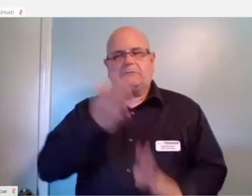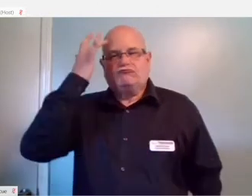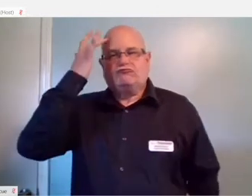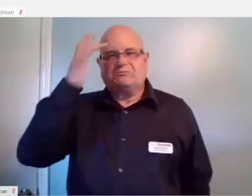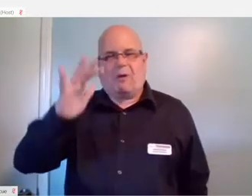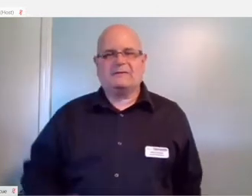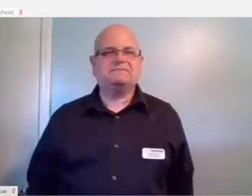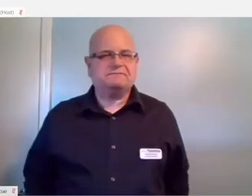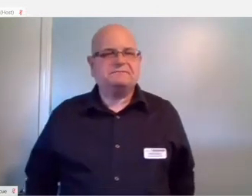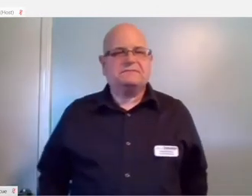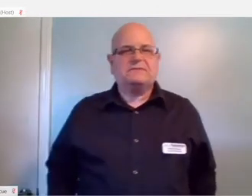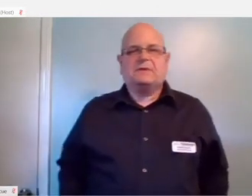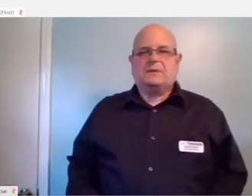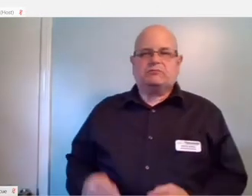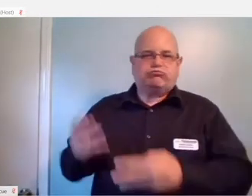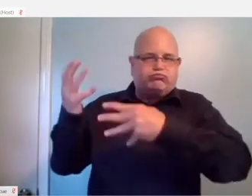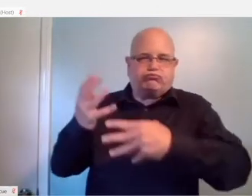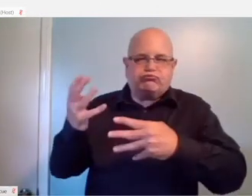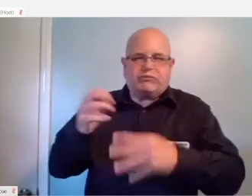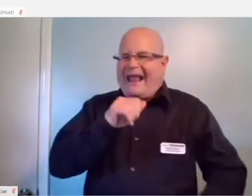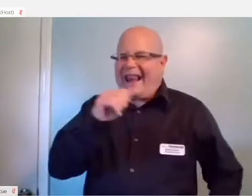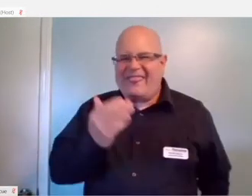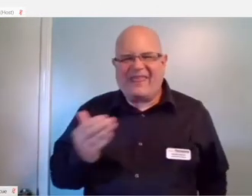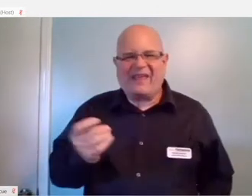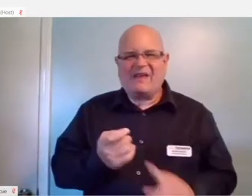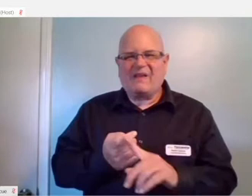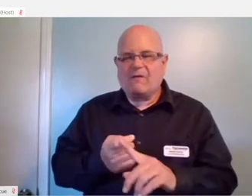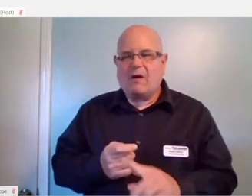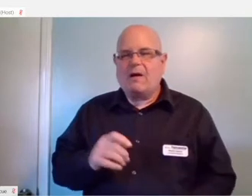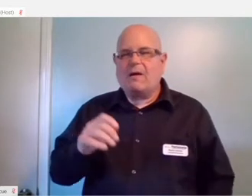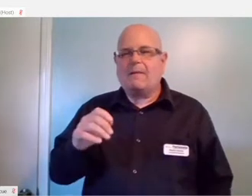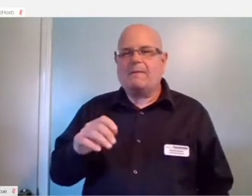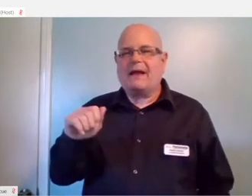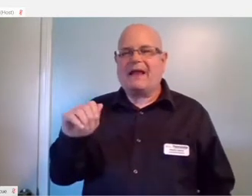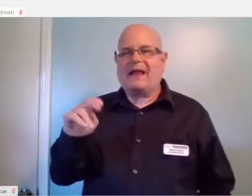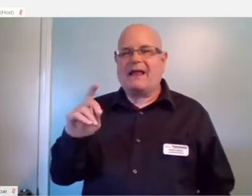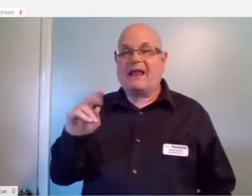You can stream any content from your Android device up on to your TV.